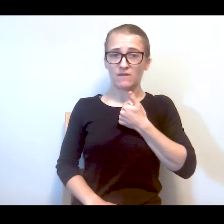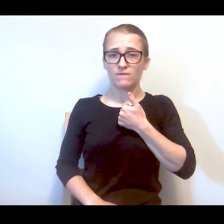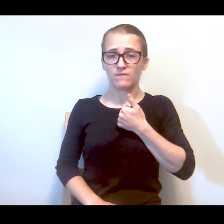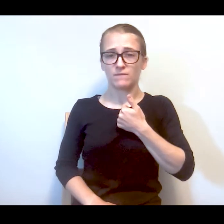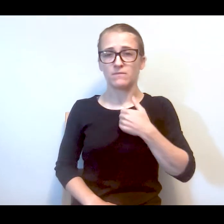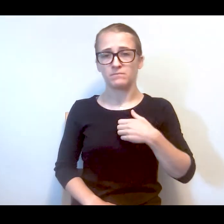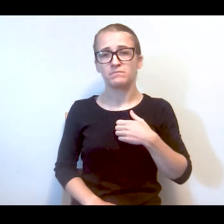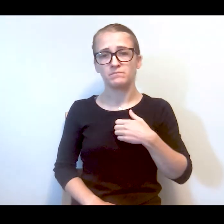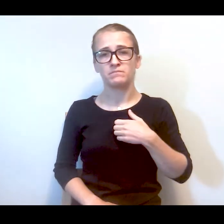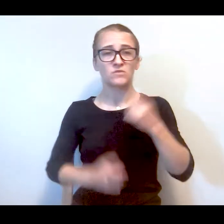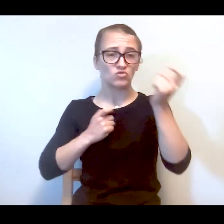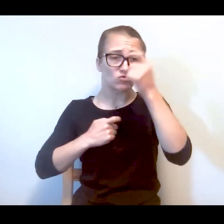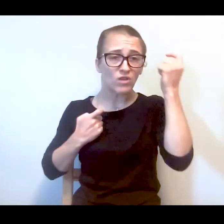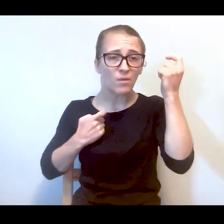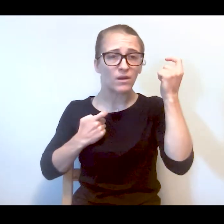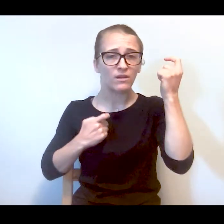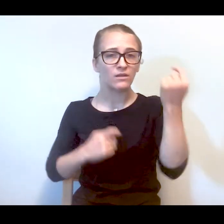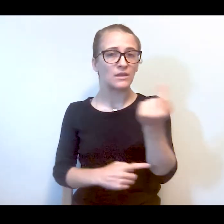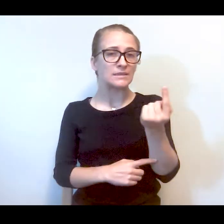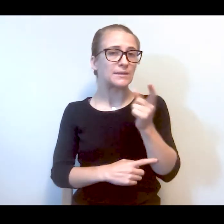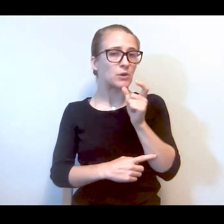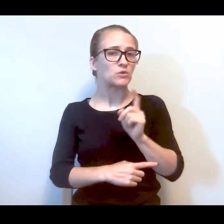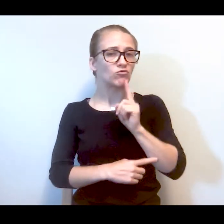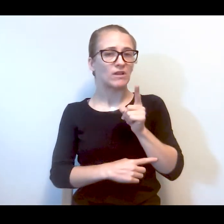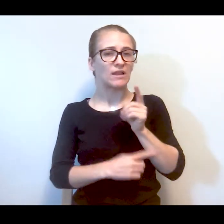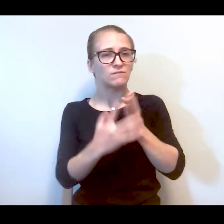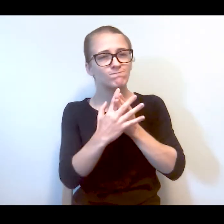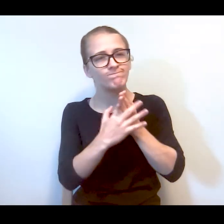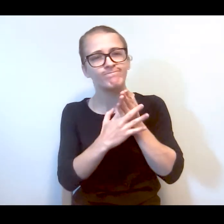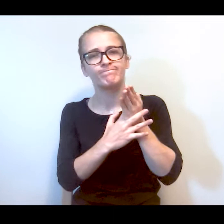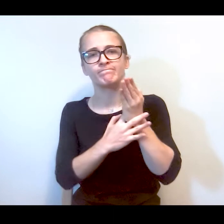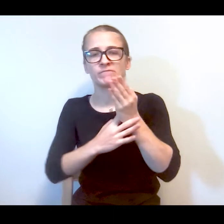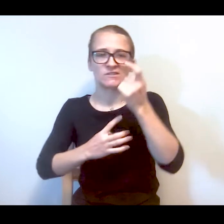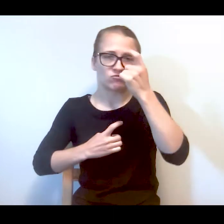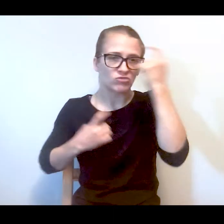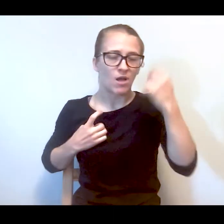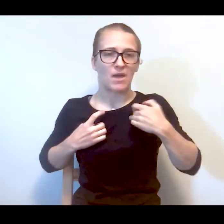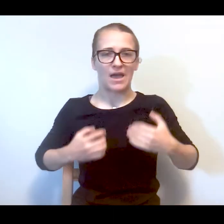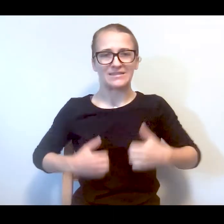I just feel as a mother, the trauma, someone who's gone through trauma and has lived